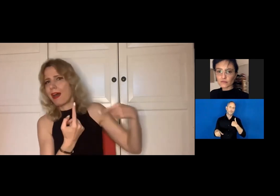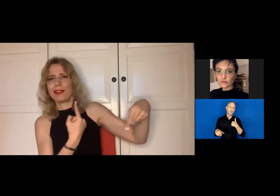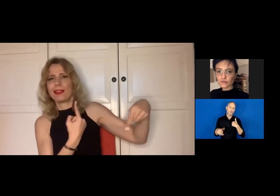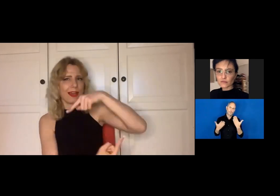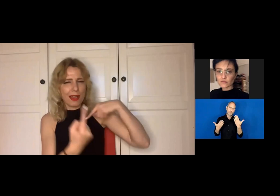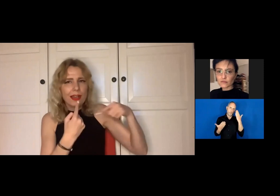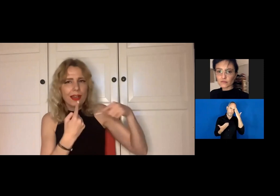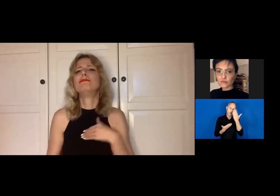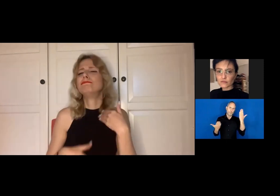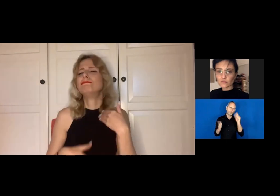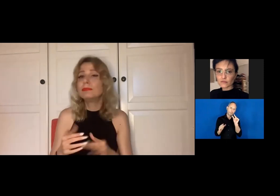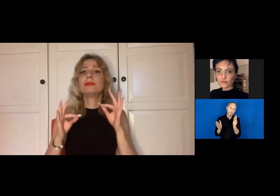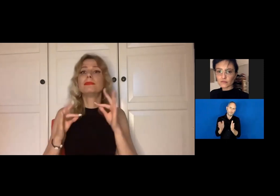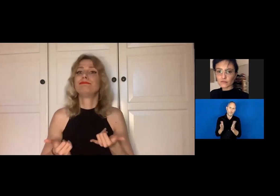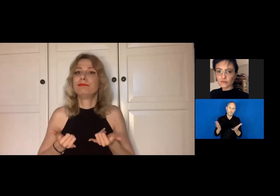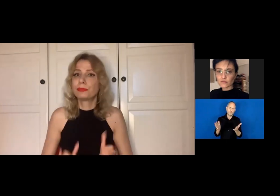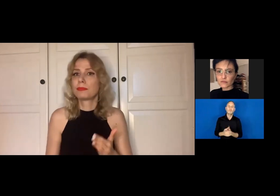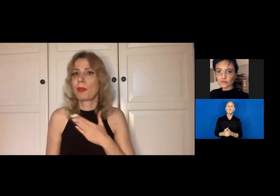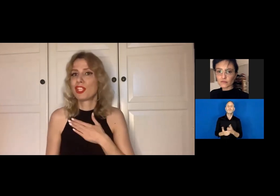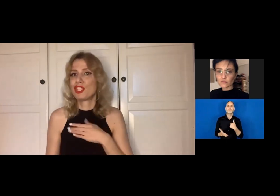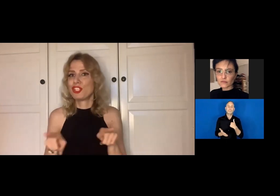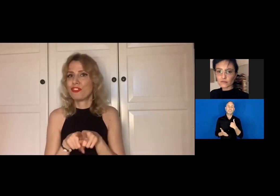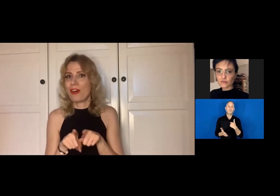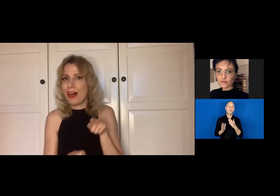And I started talking to my parents about art.